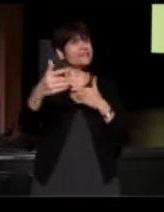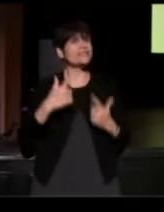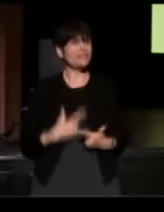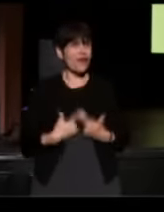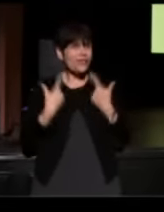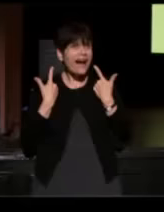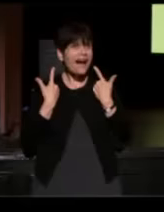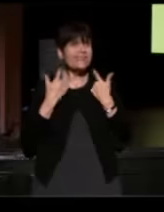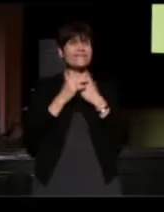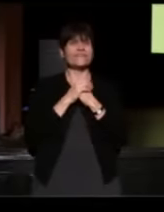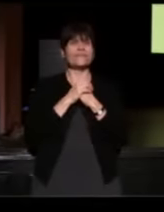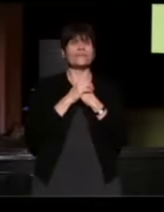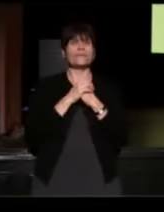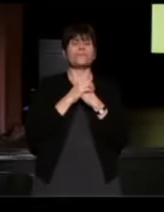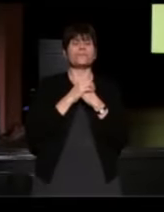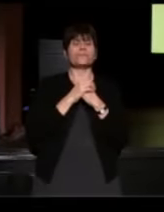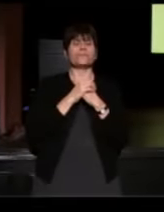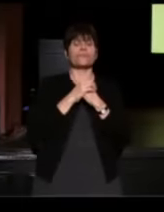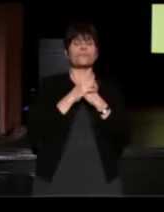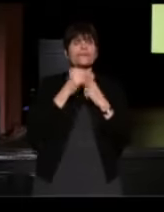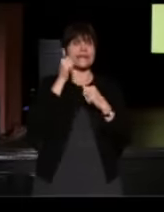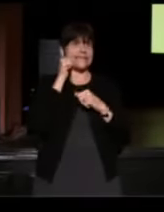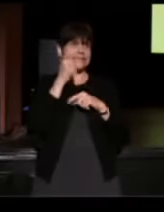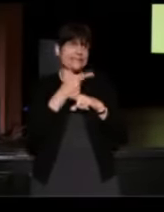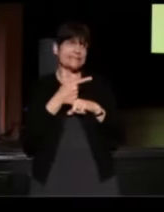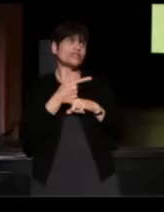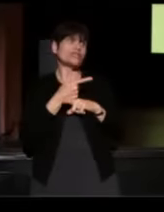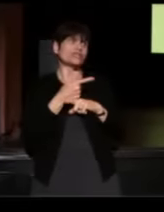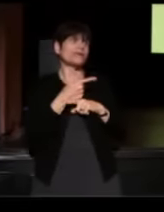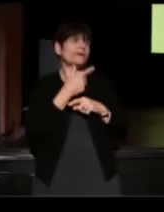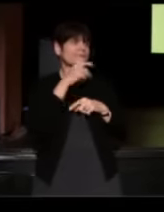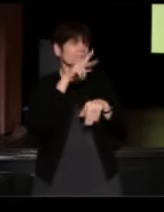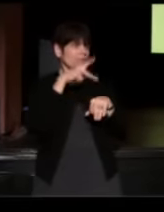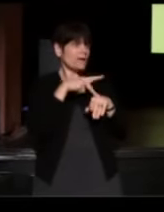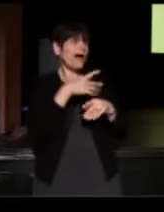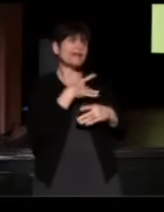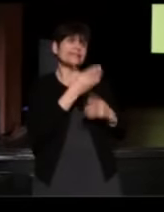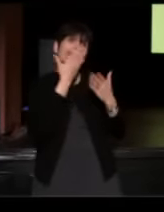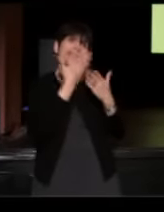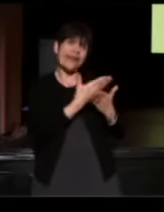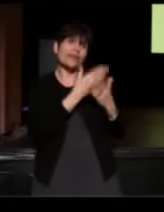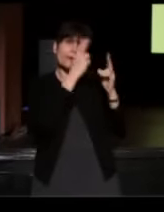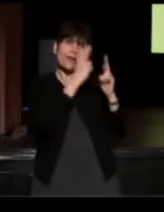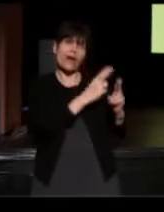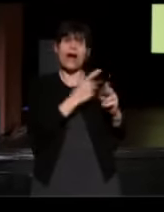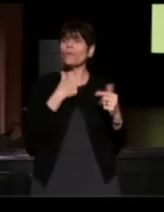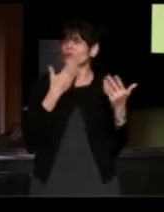(Yusor) Before our time's up, Sister Jabeen, I'd just like to thank you. It's been an honor. (principal) No, I want to thank you, Yusor.